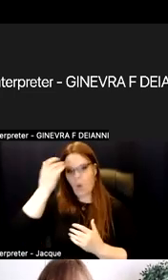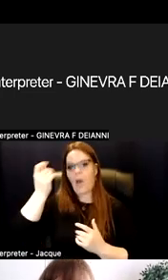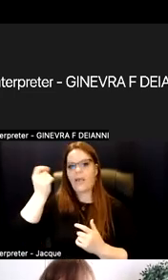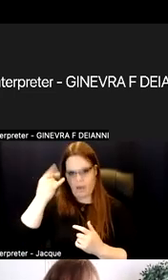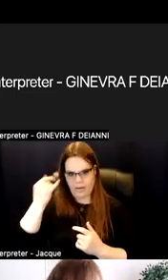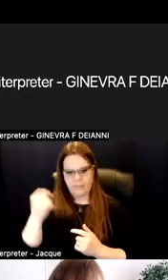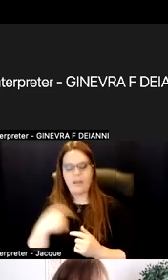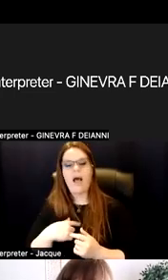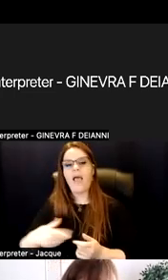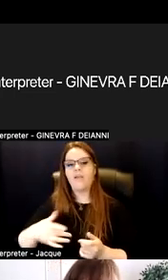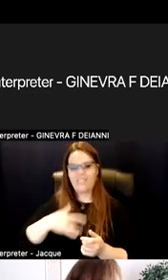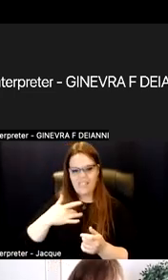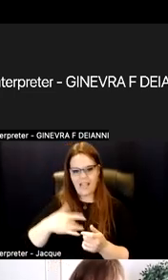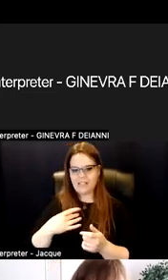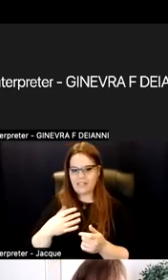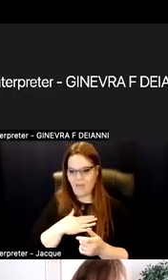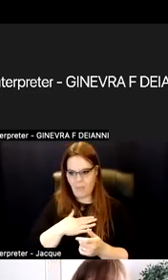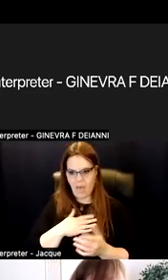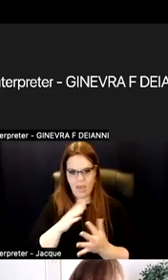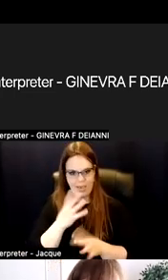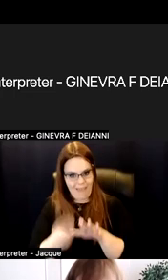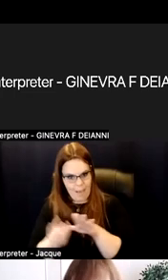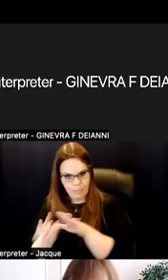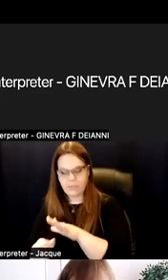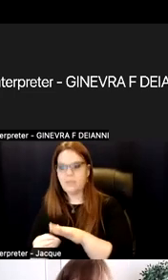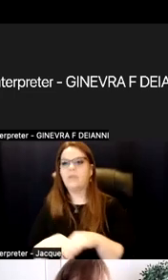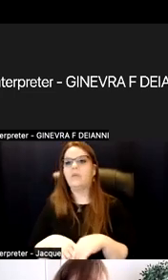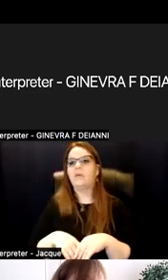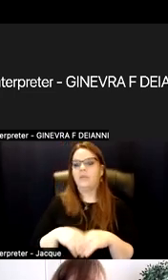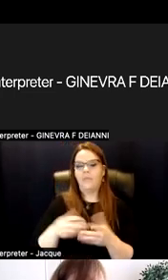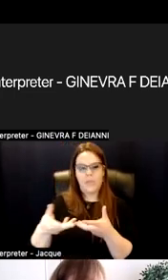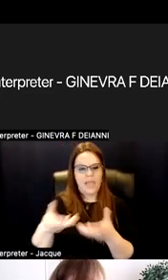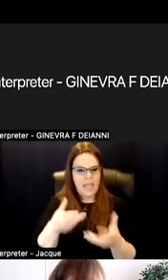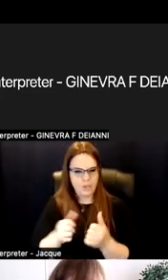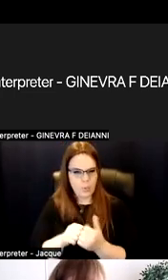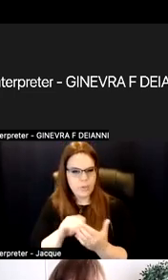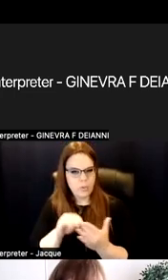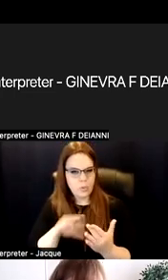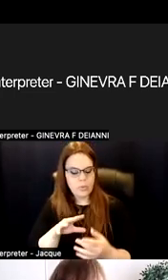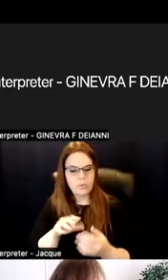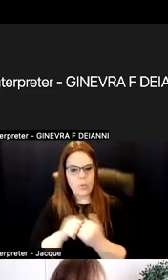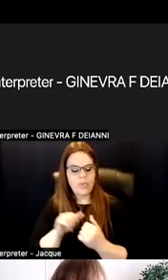I have a sense of what my gaps are. Engaging with students in that conversation. Where are your gaps?